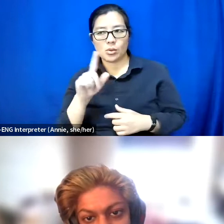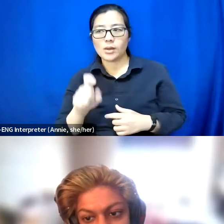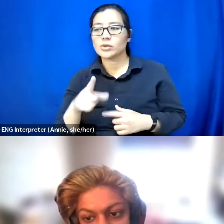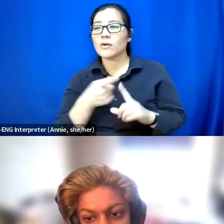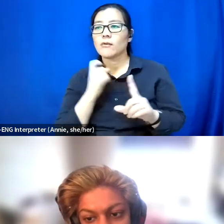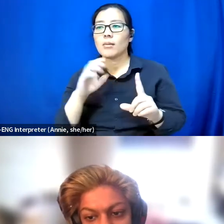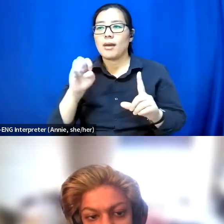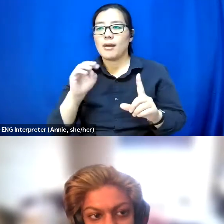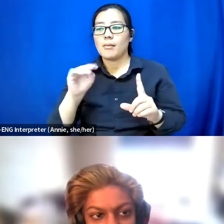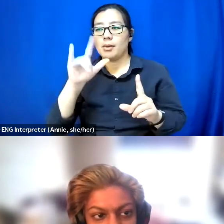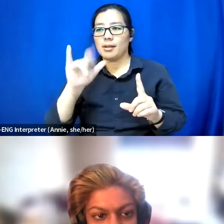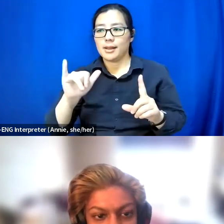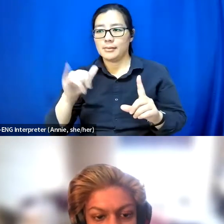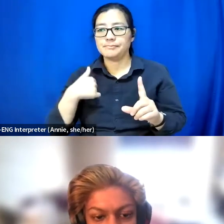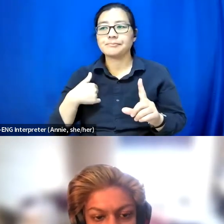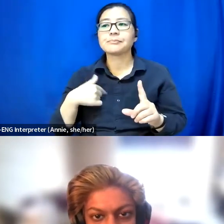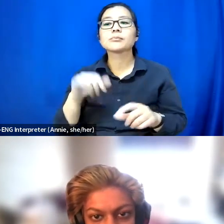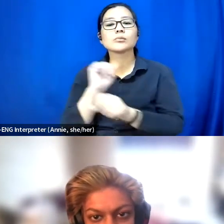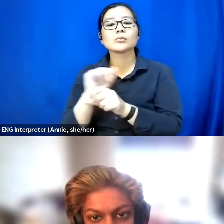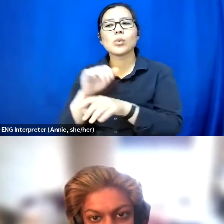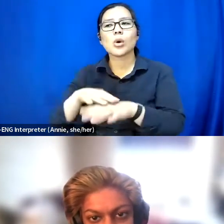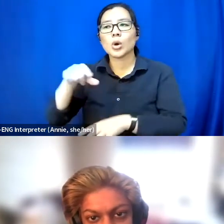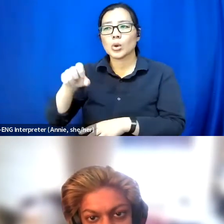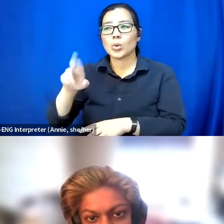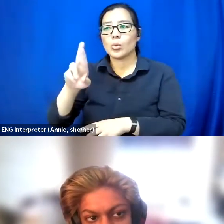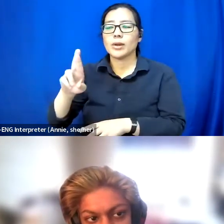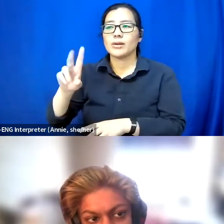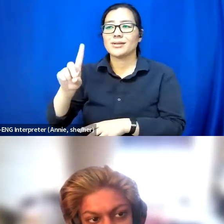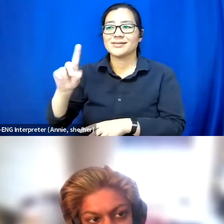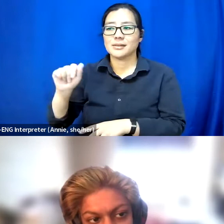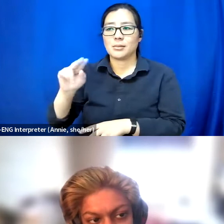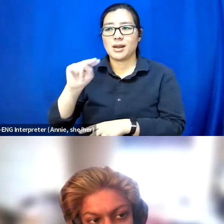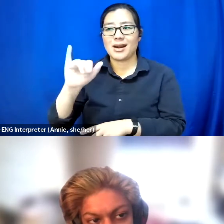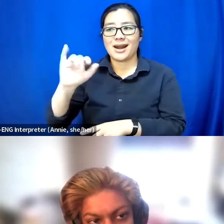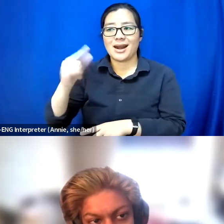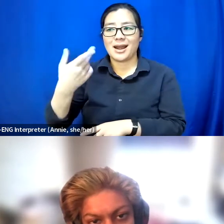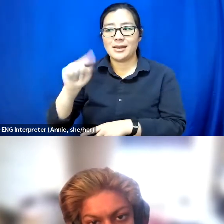I'm working in a queer disabled nightclub right now called the Cripto Rainbow [assumed spelling] in Brooklyn.